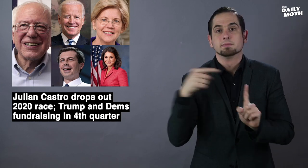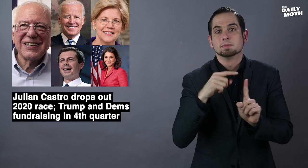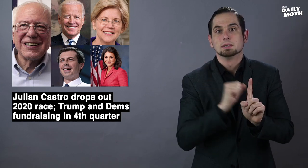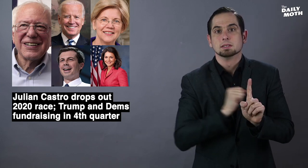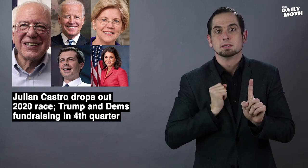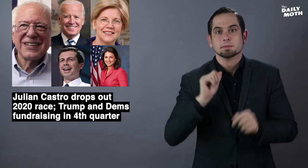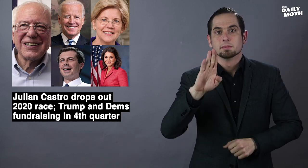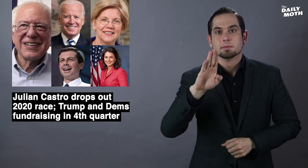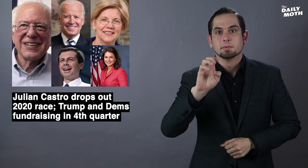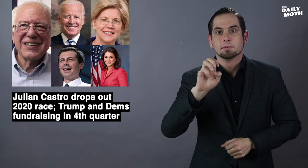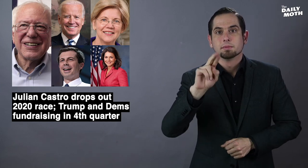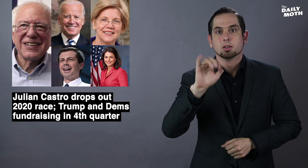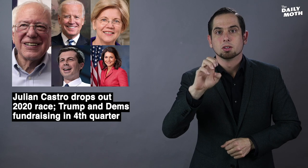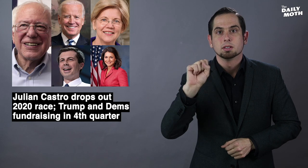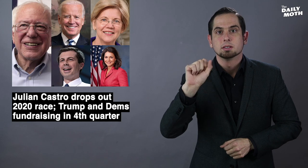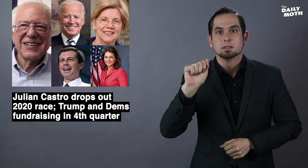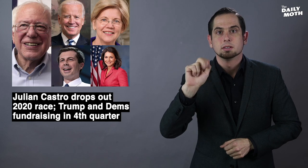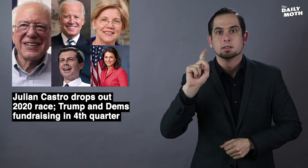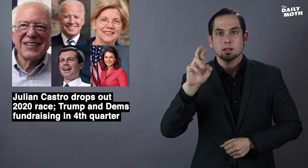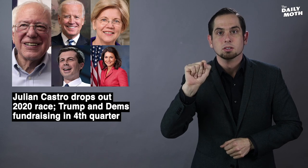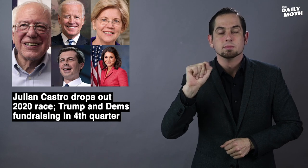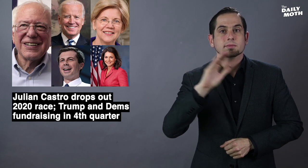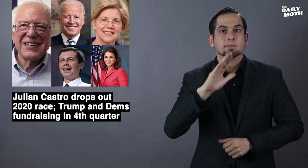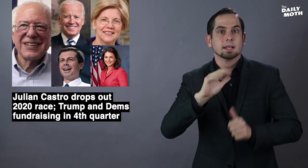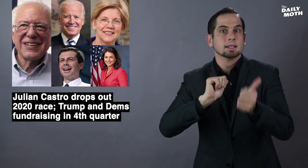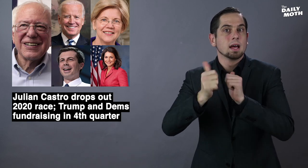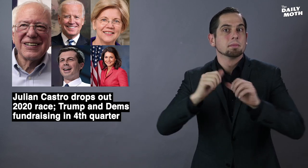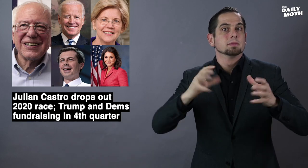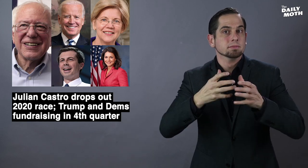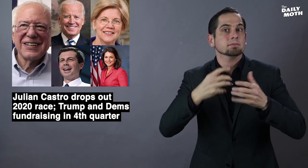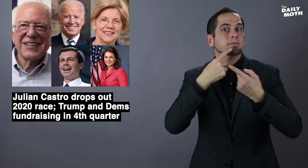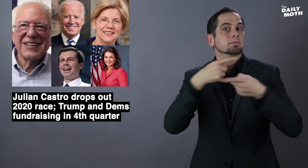Sen. Bernie Sanders's campaign said